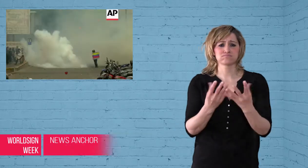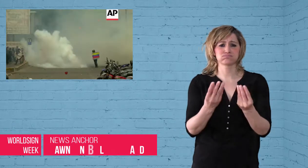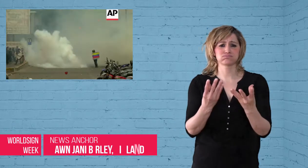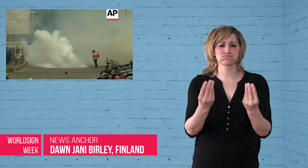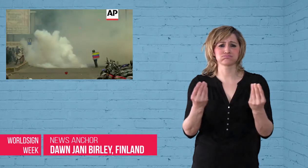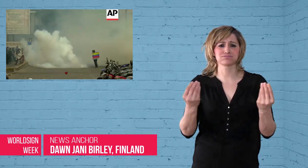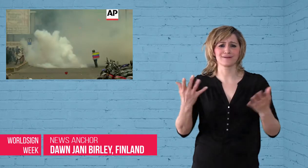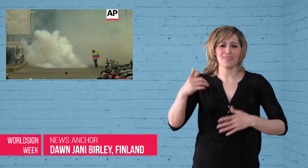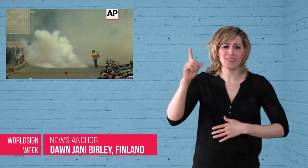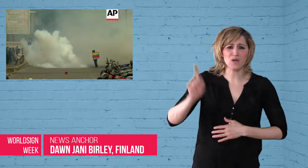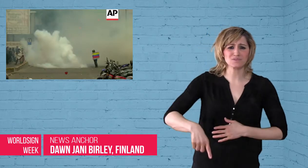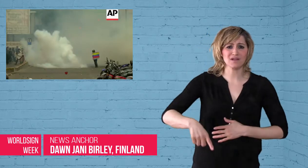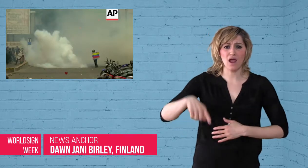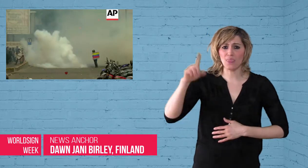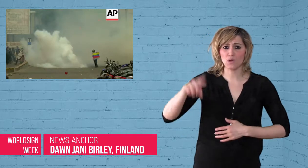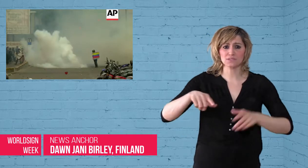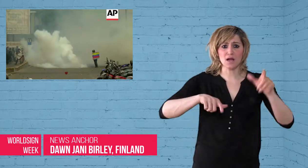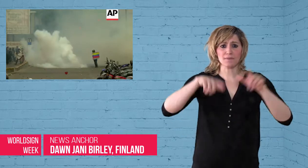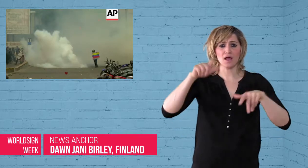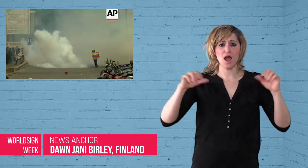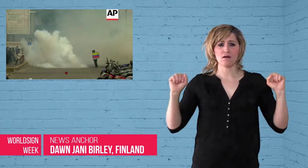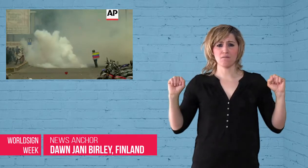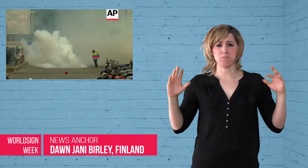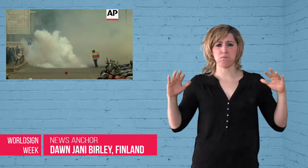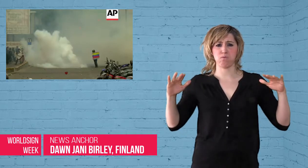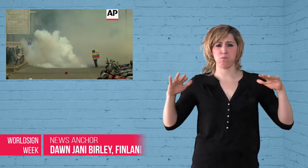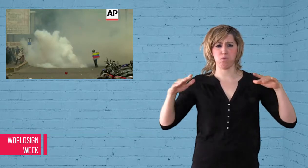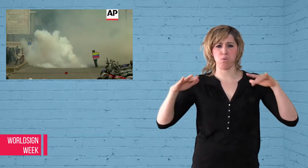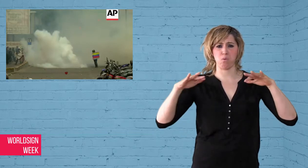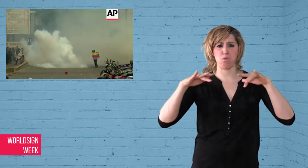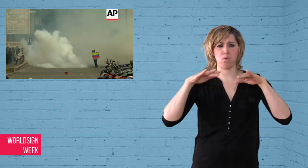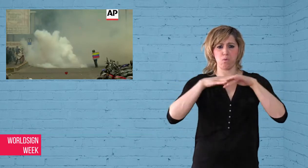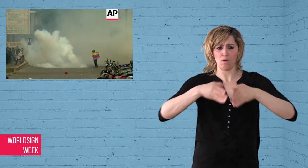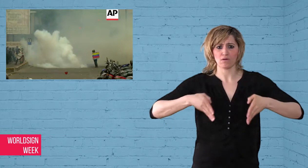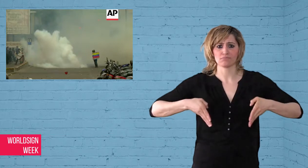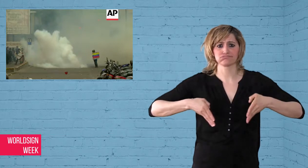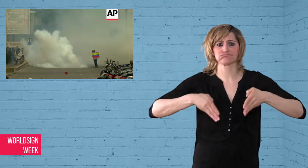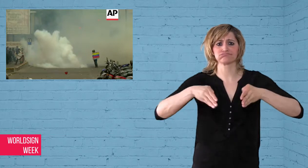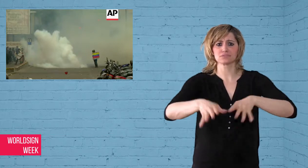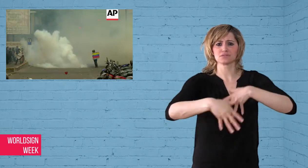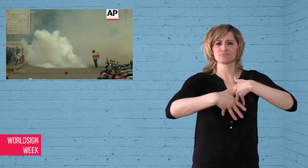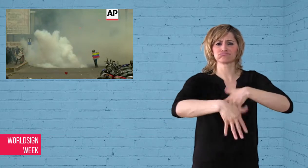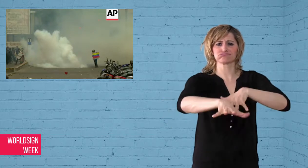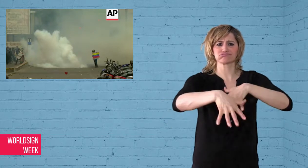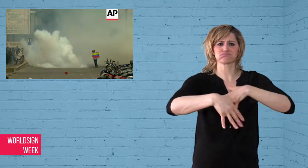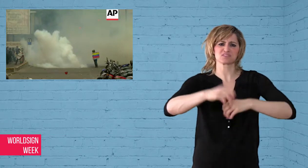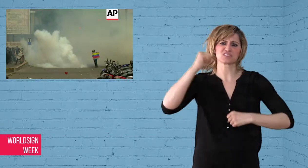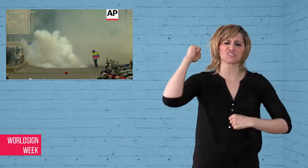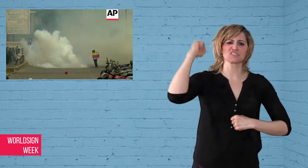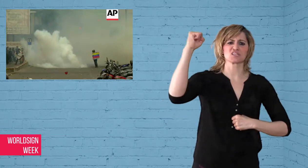Dawn: Hundreds of thousands of people